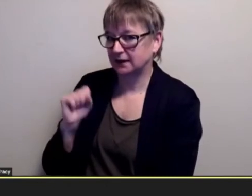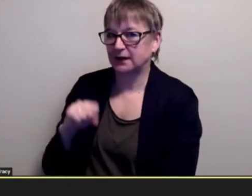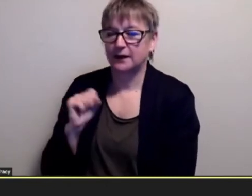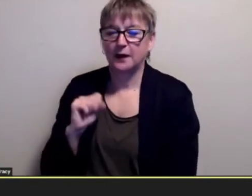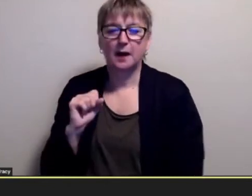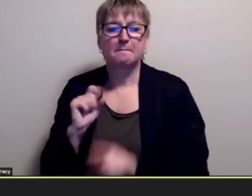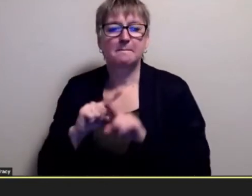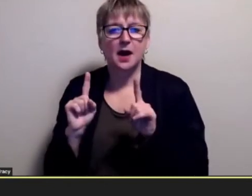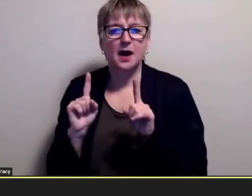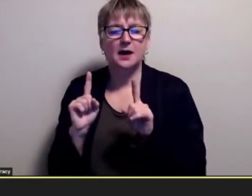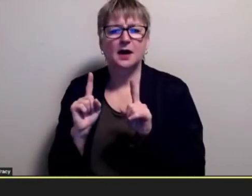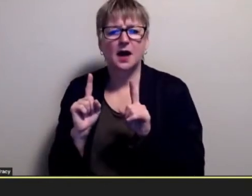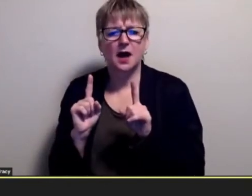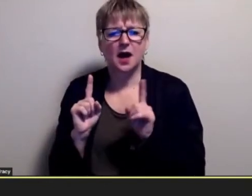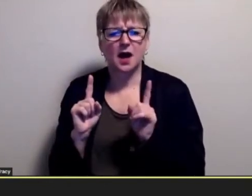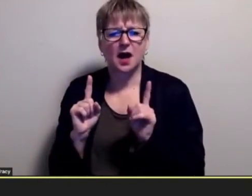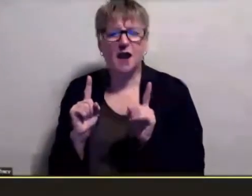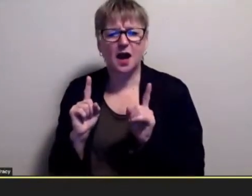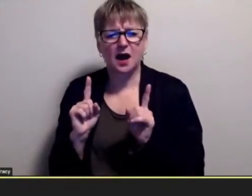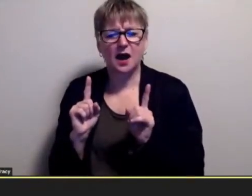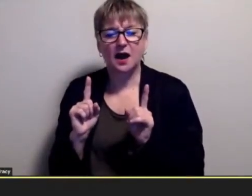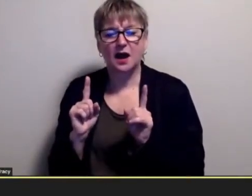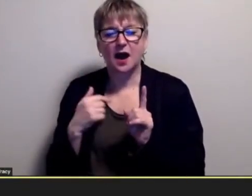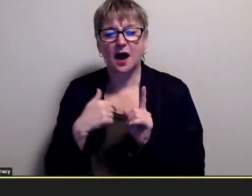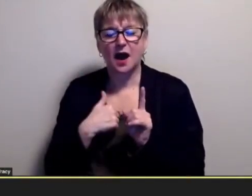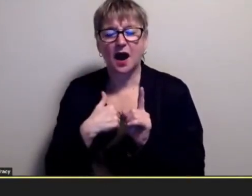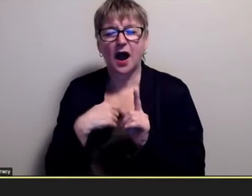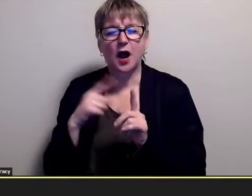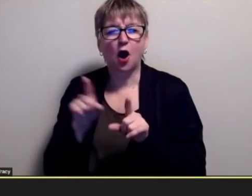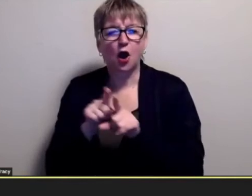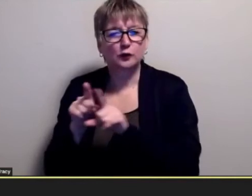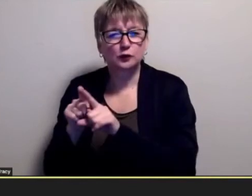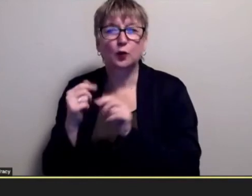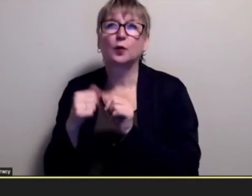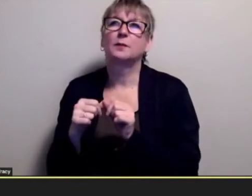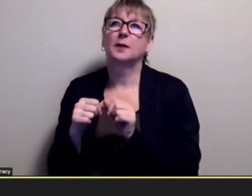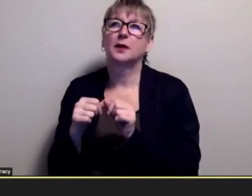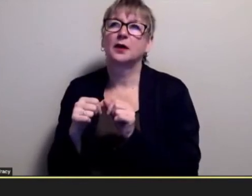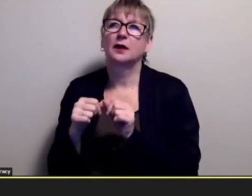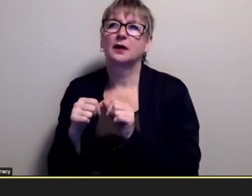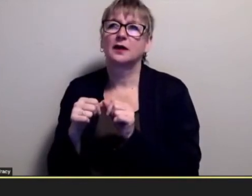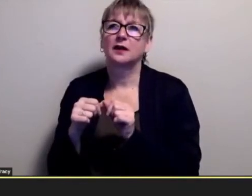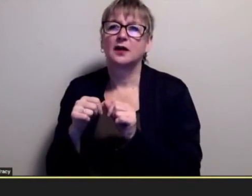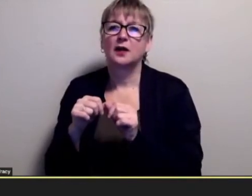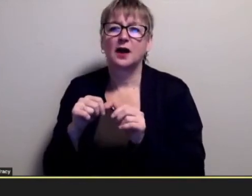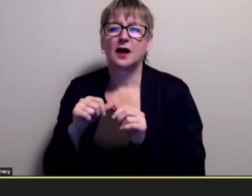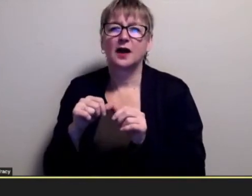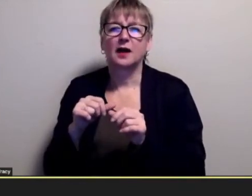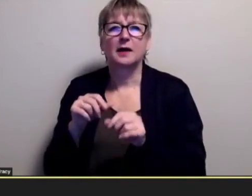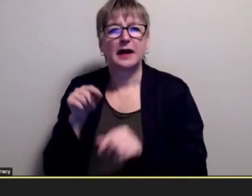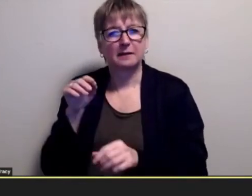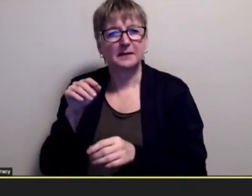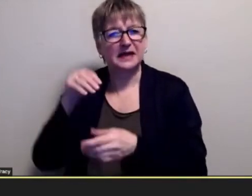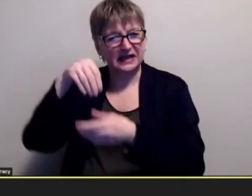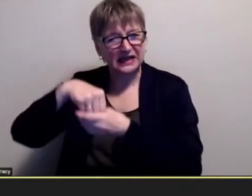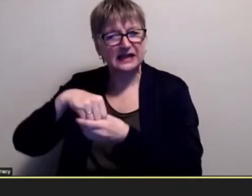that's right you know uh i'm i also remember uh being in the esp room you know uh it was kind of